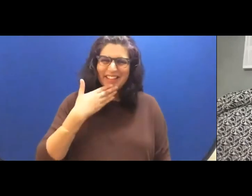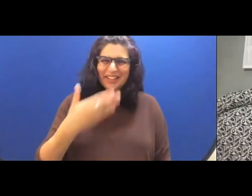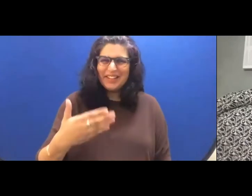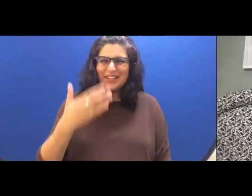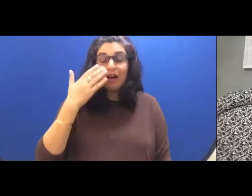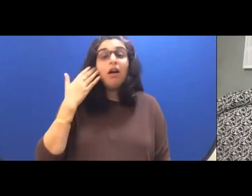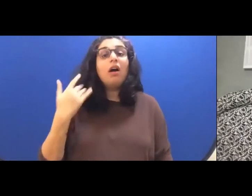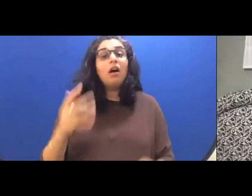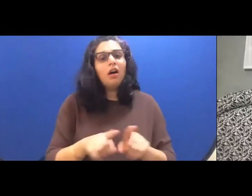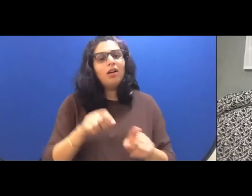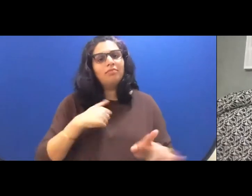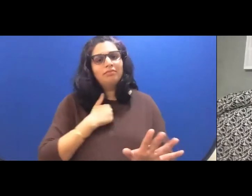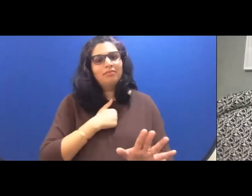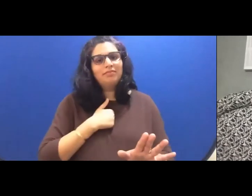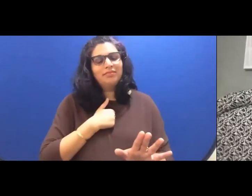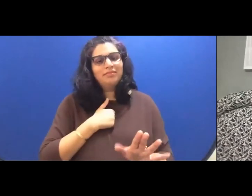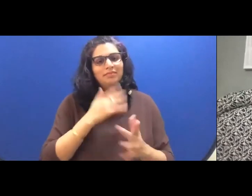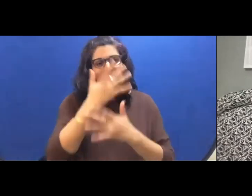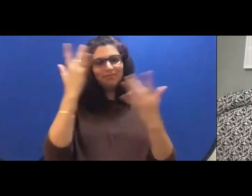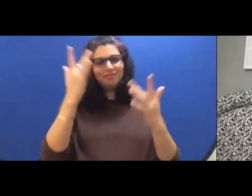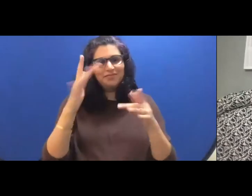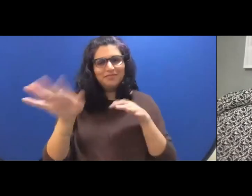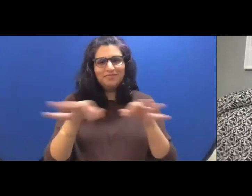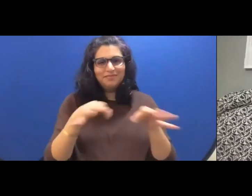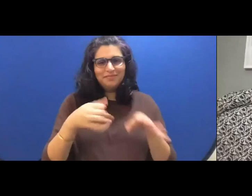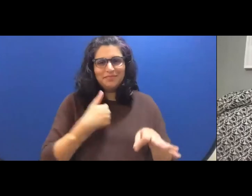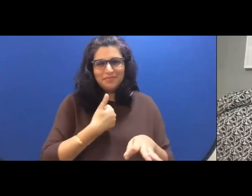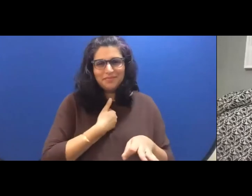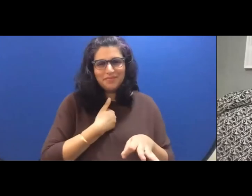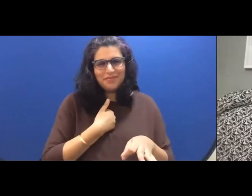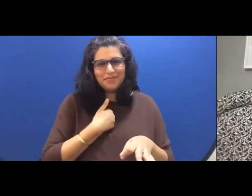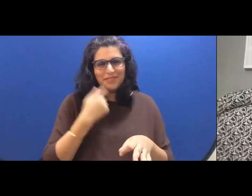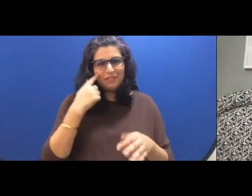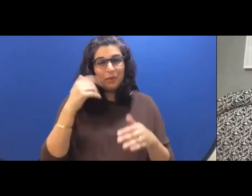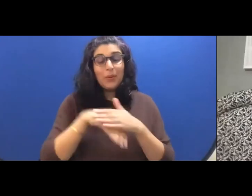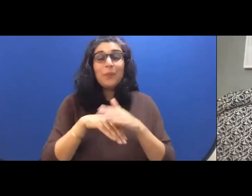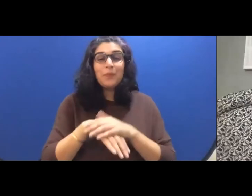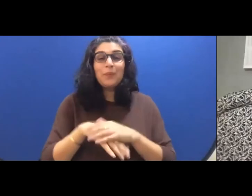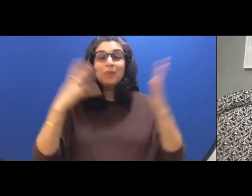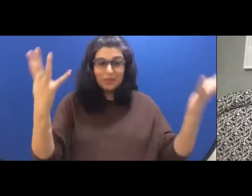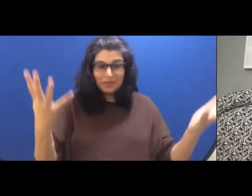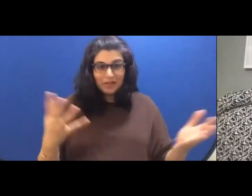also am sorry I forgot to do a description of myself for accessibility. So I have long